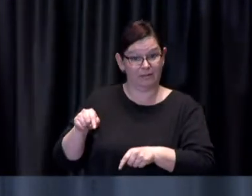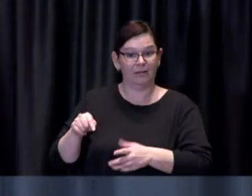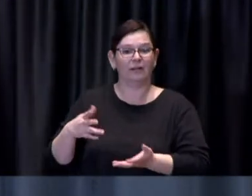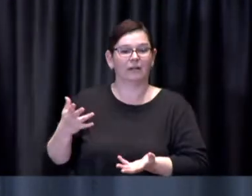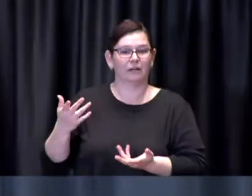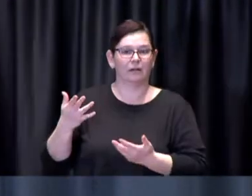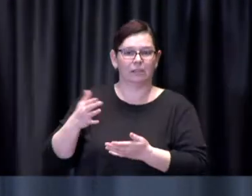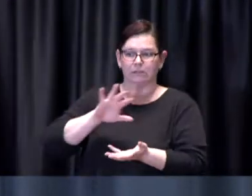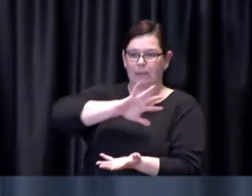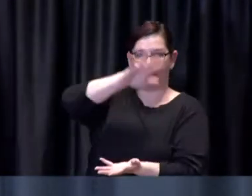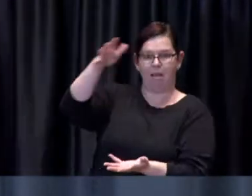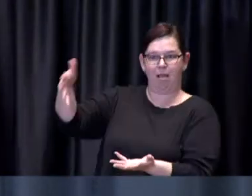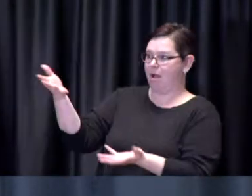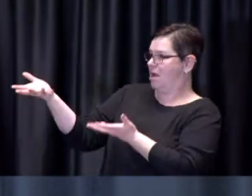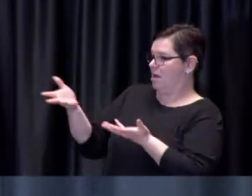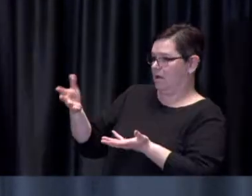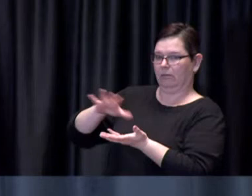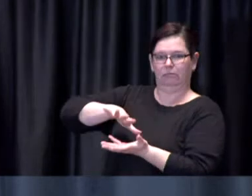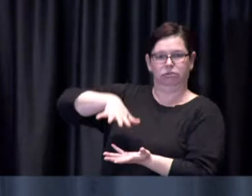thereby opening additional appointments.